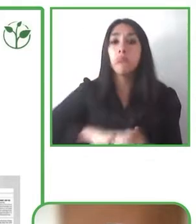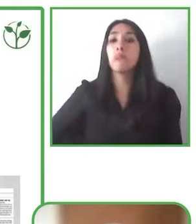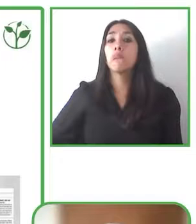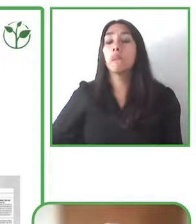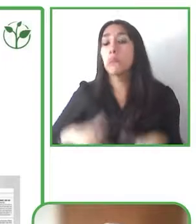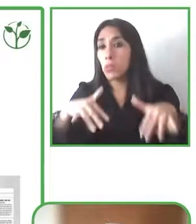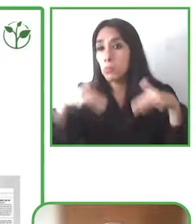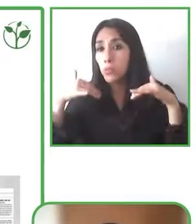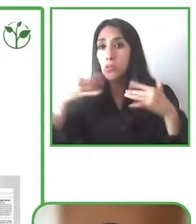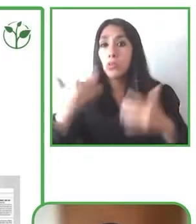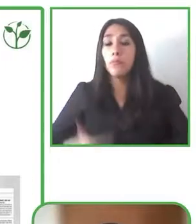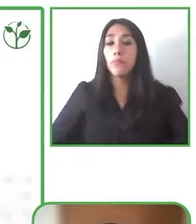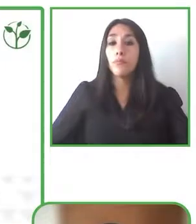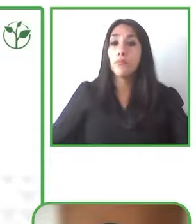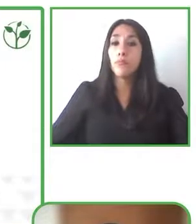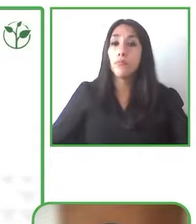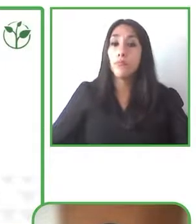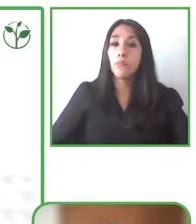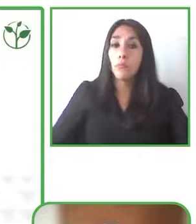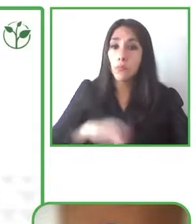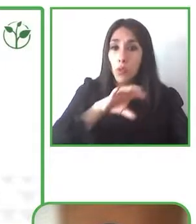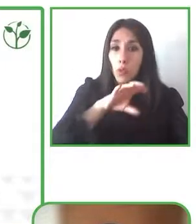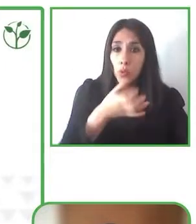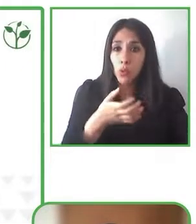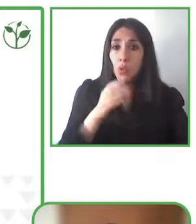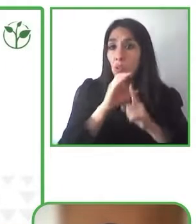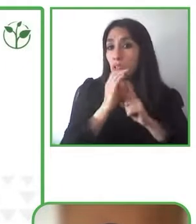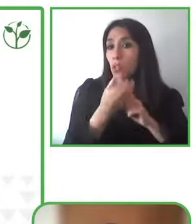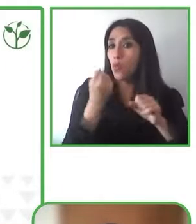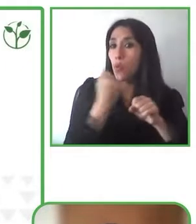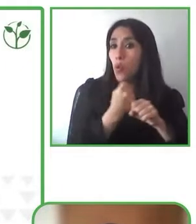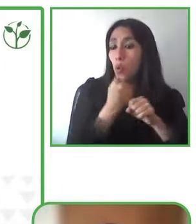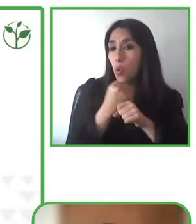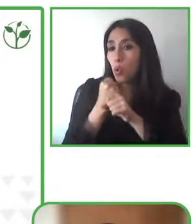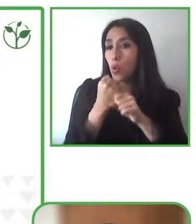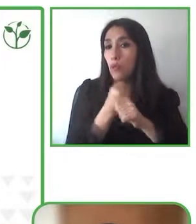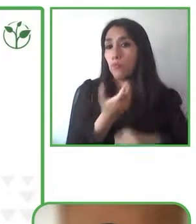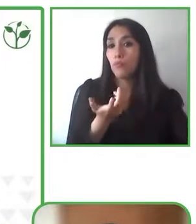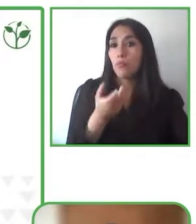the work that we do for the communities.